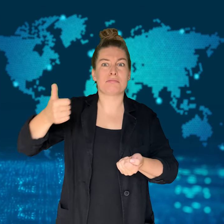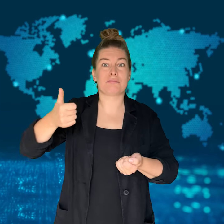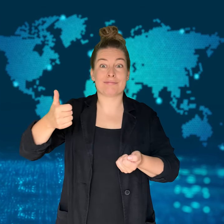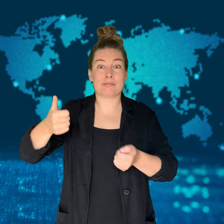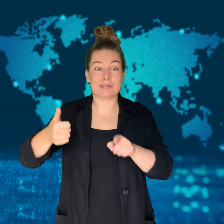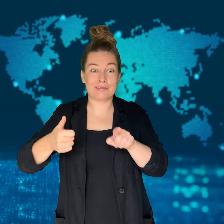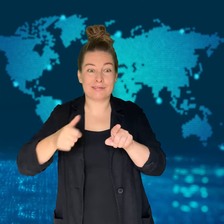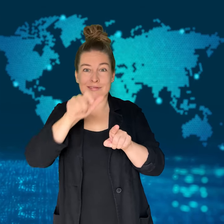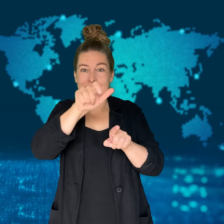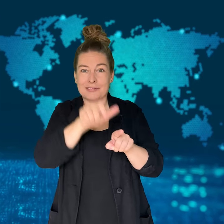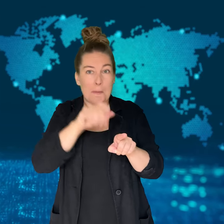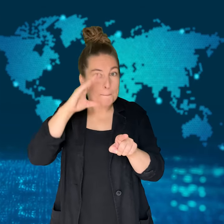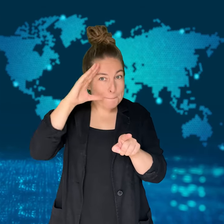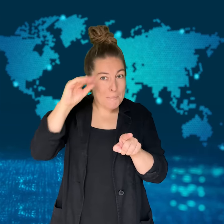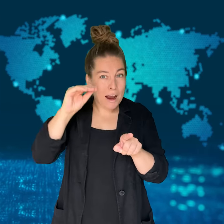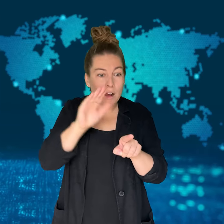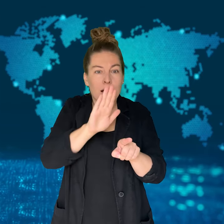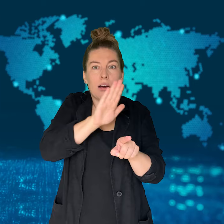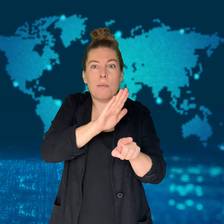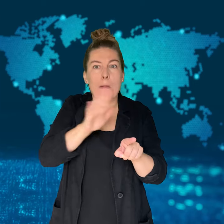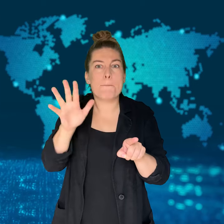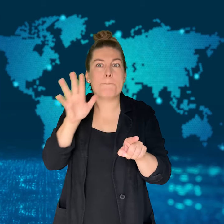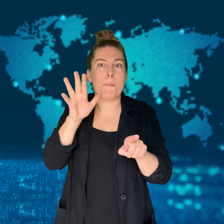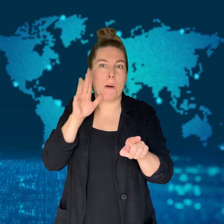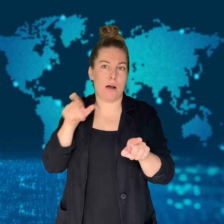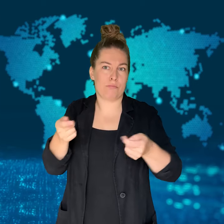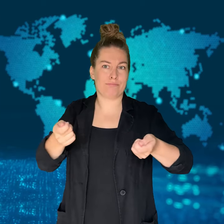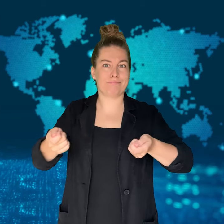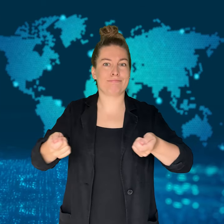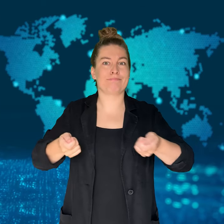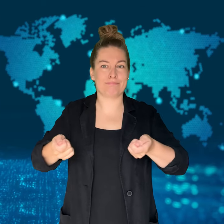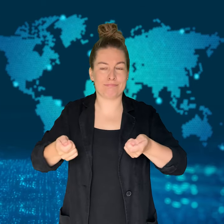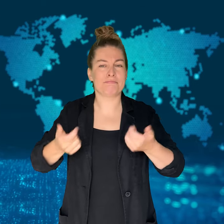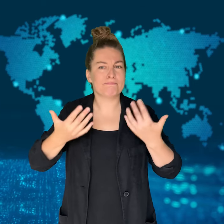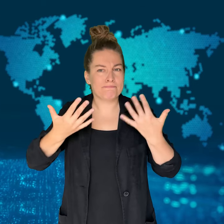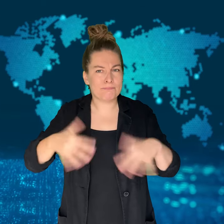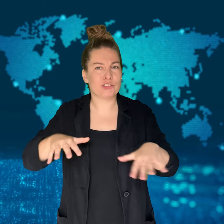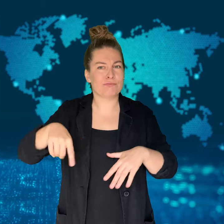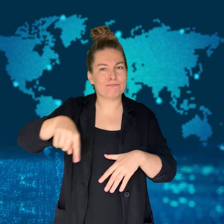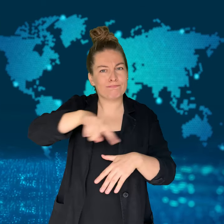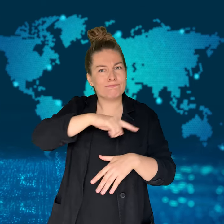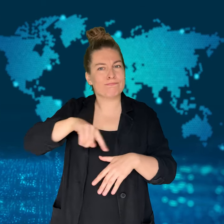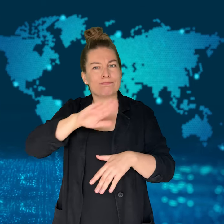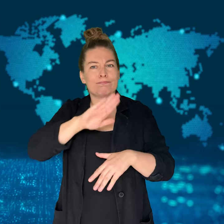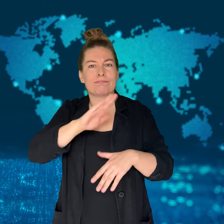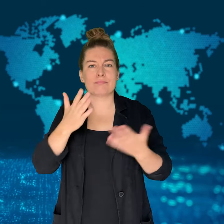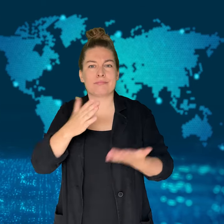the Taipei District Prosecutors Office charged Mao with